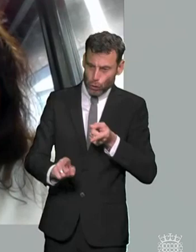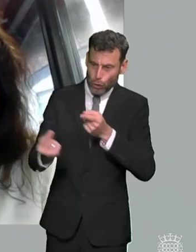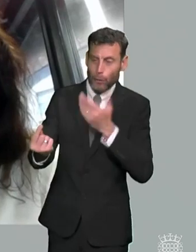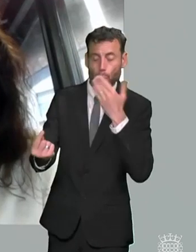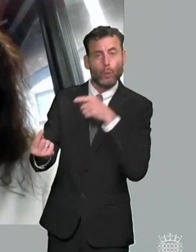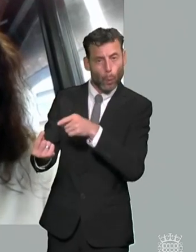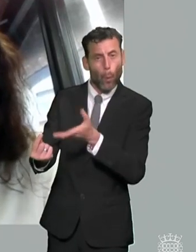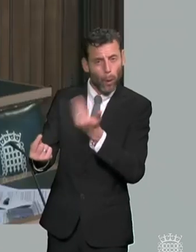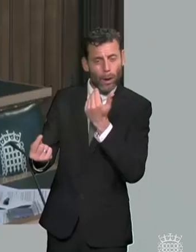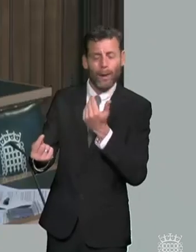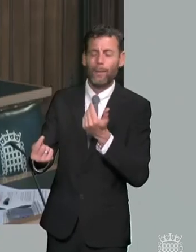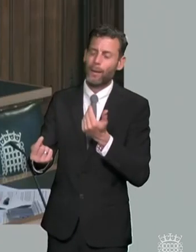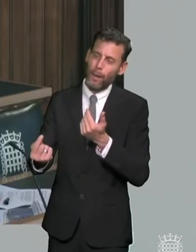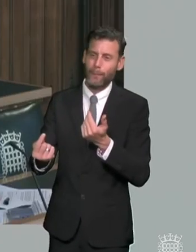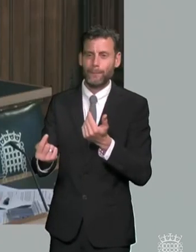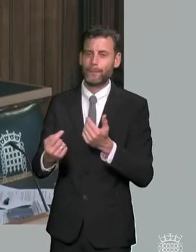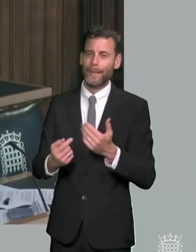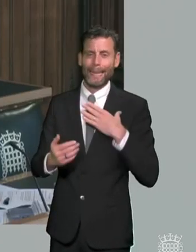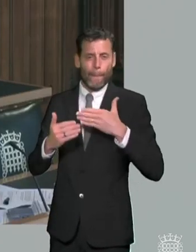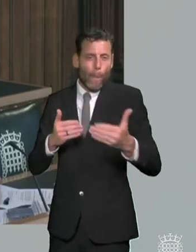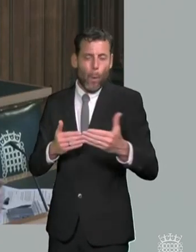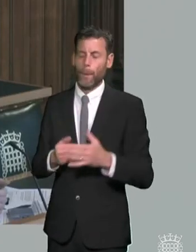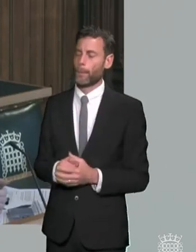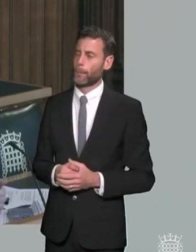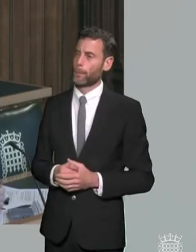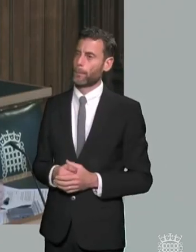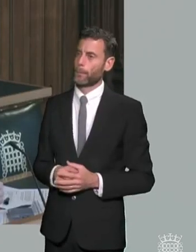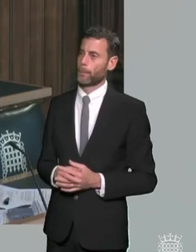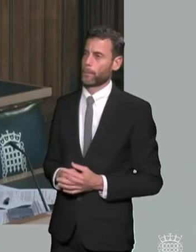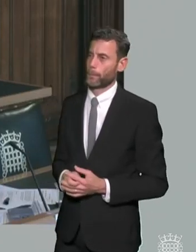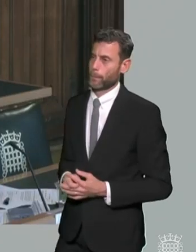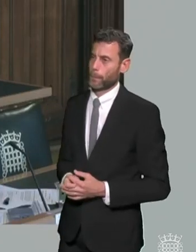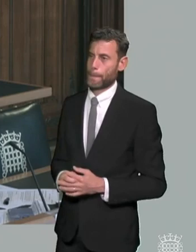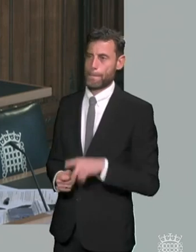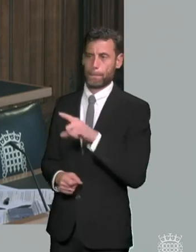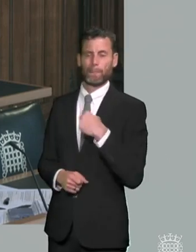would assist i've just i've just got two more questions um firstly the send green paper does